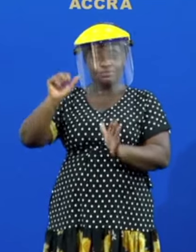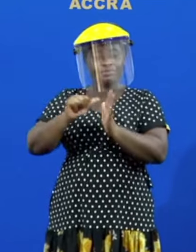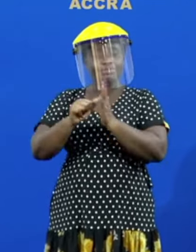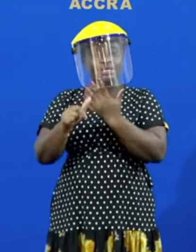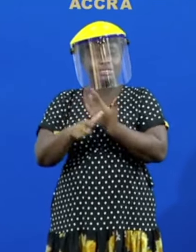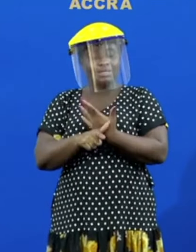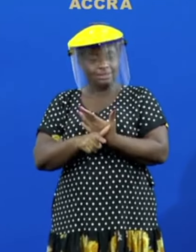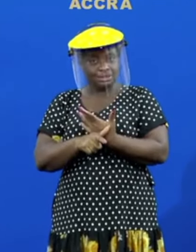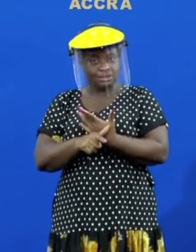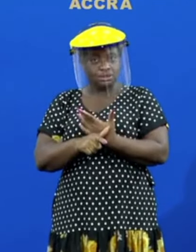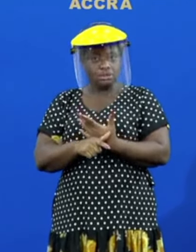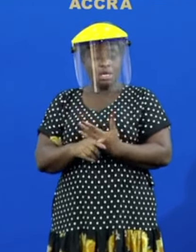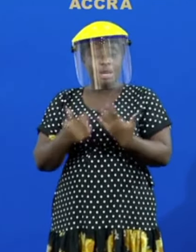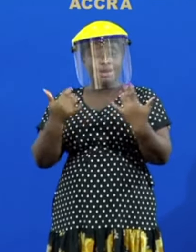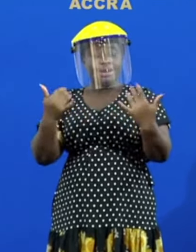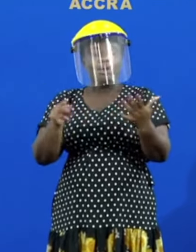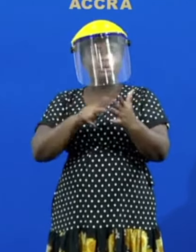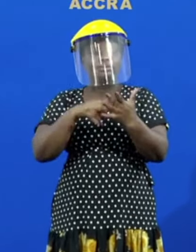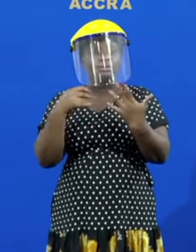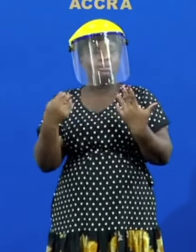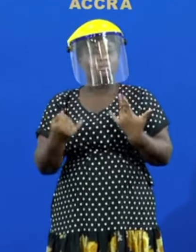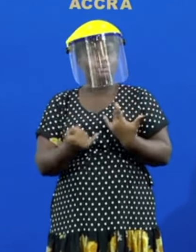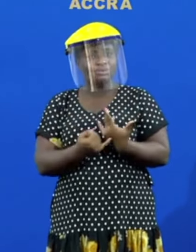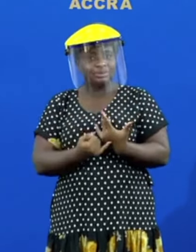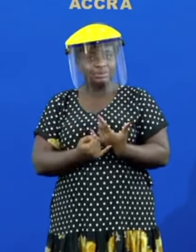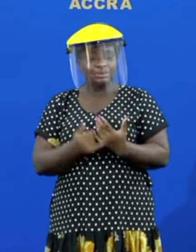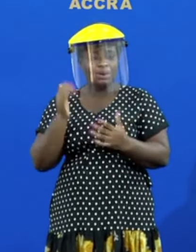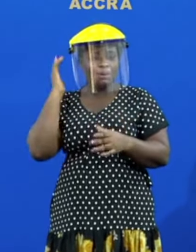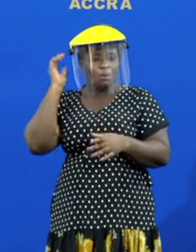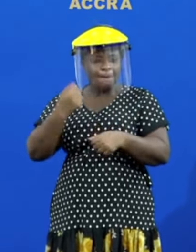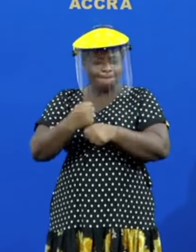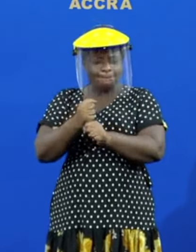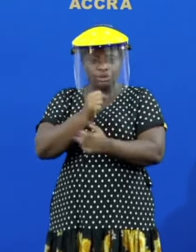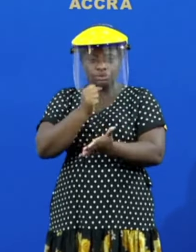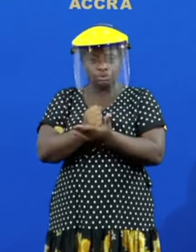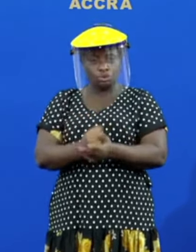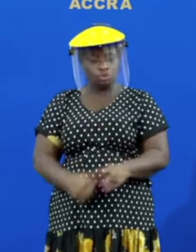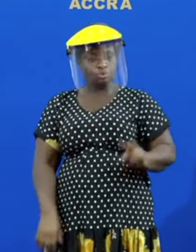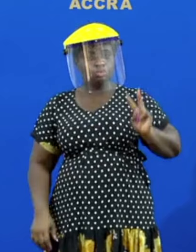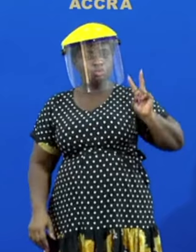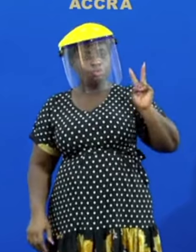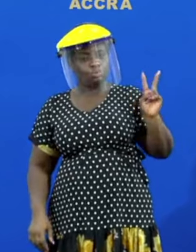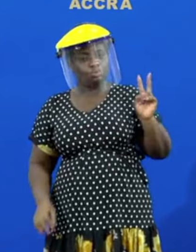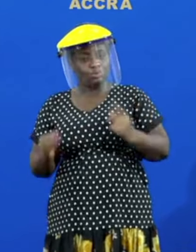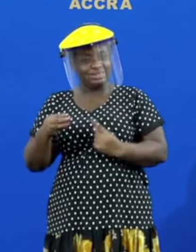the project will also see to the provision of two specialized hospitals